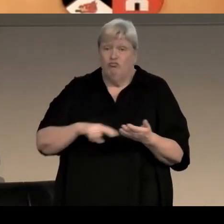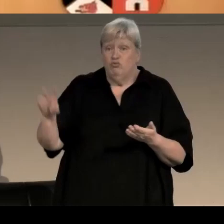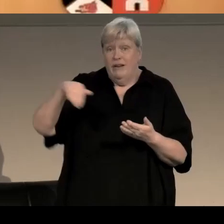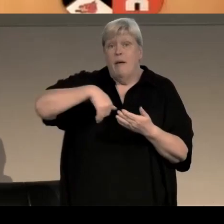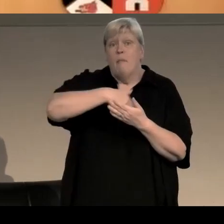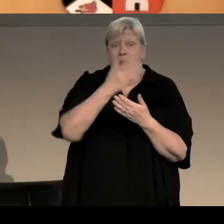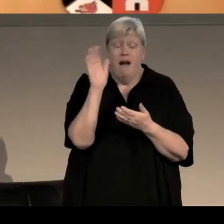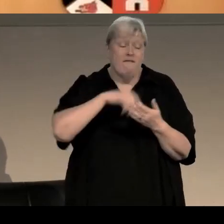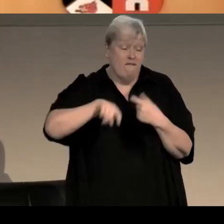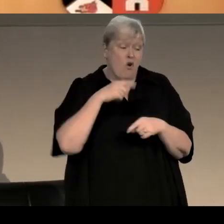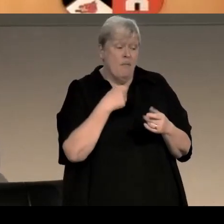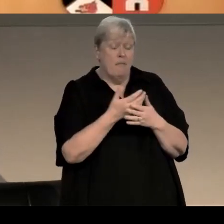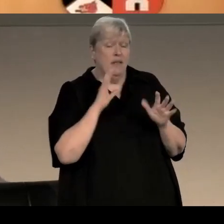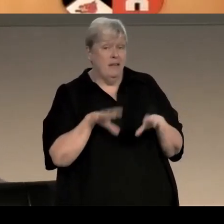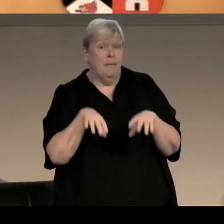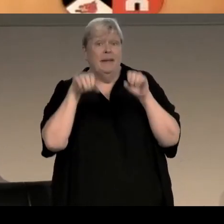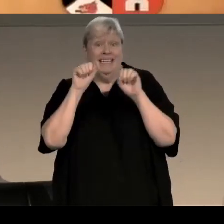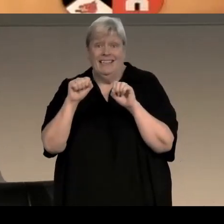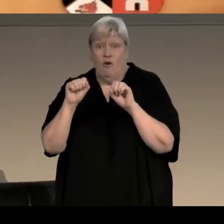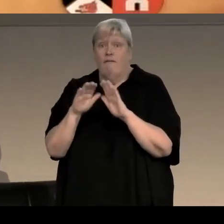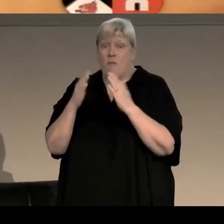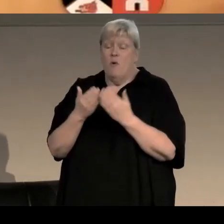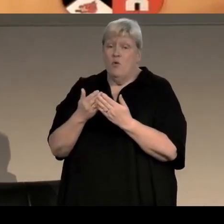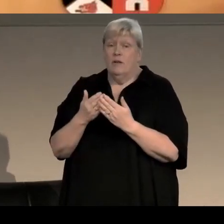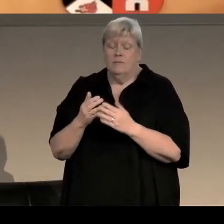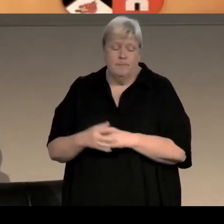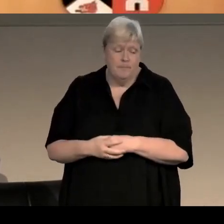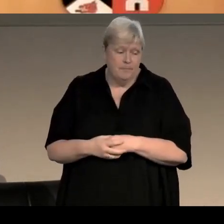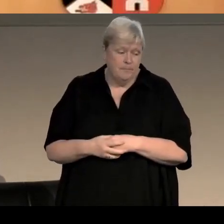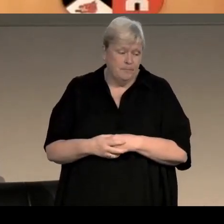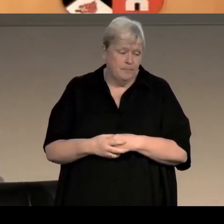close to the beginning of the book, just to set the scene a bit.